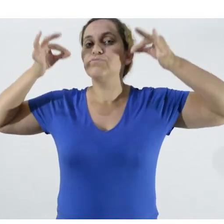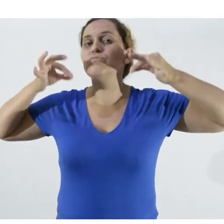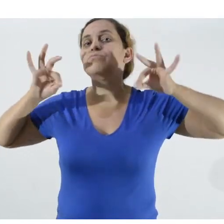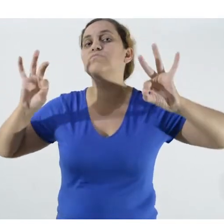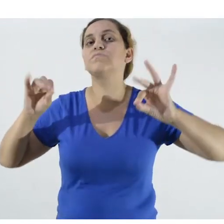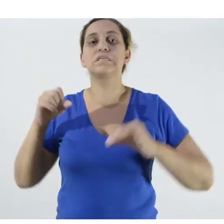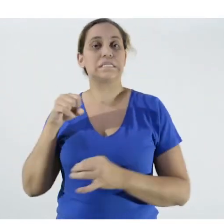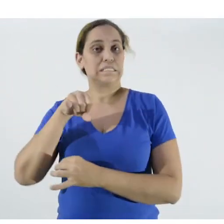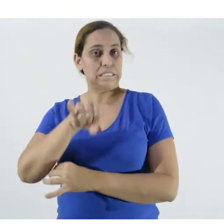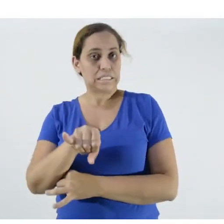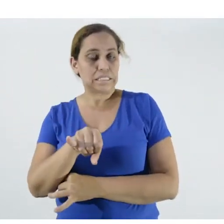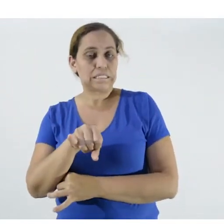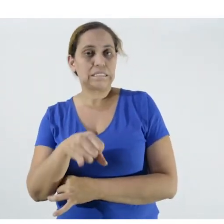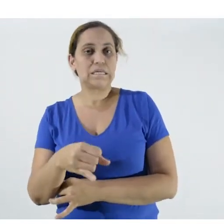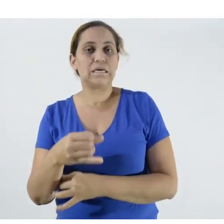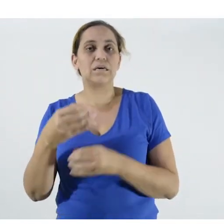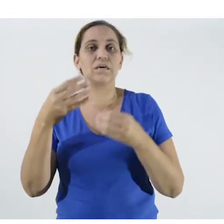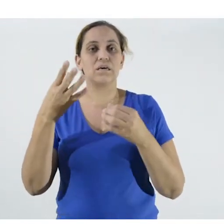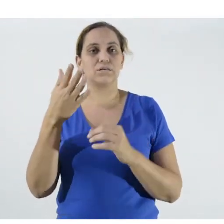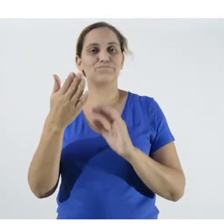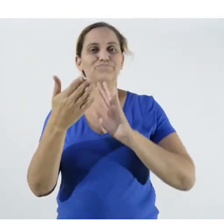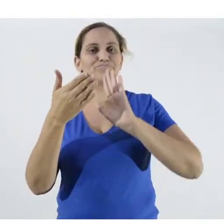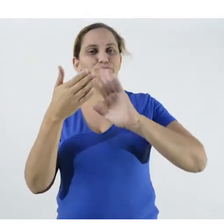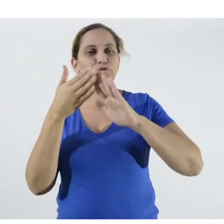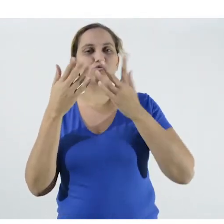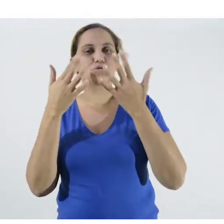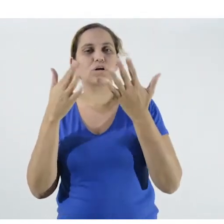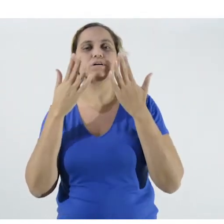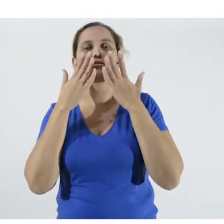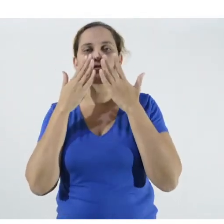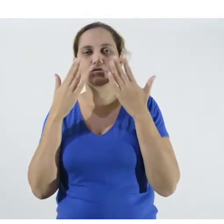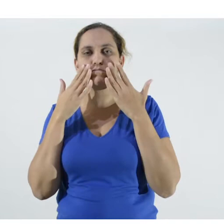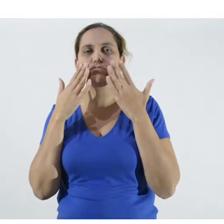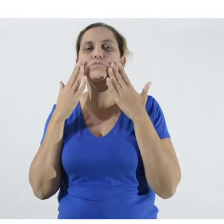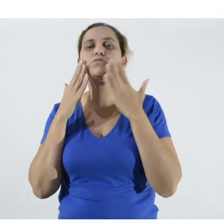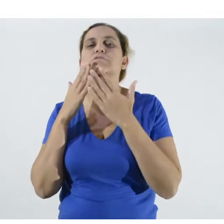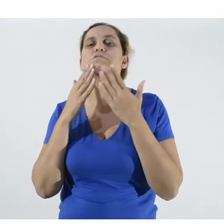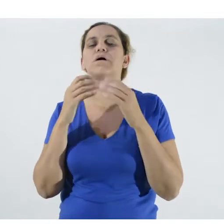If we handle it, even with clean hands, by the part that covers our face, it can spoil